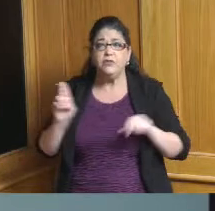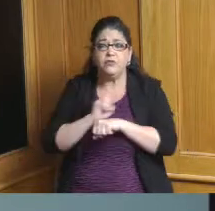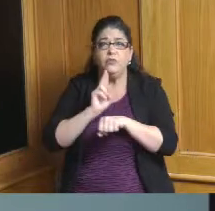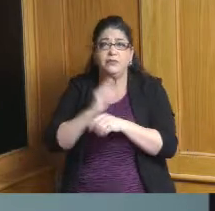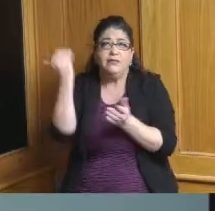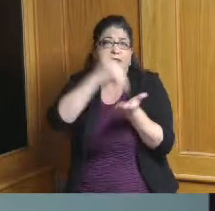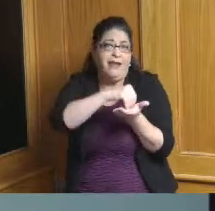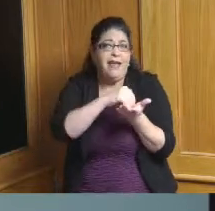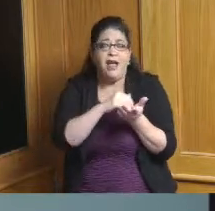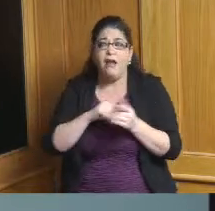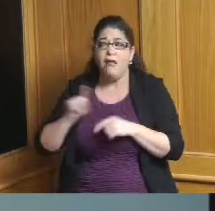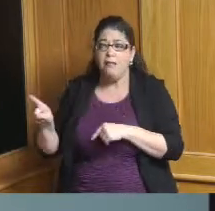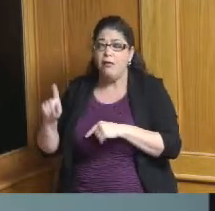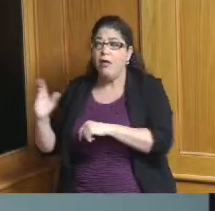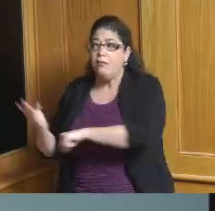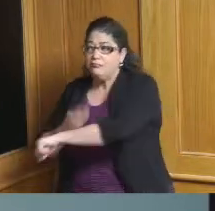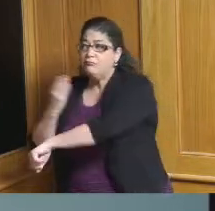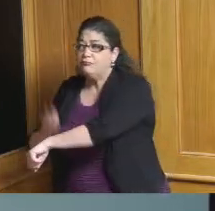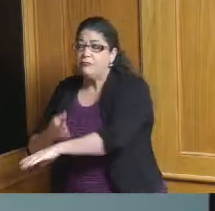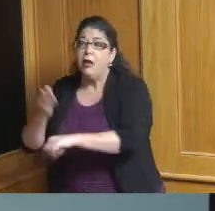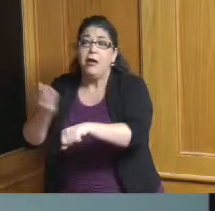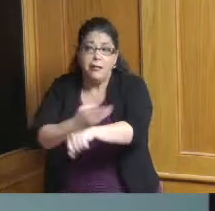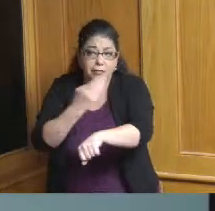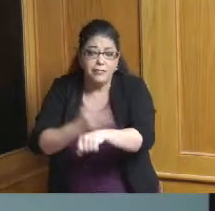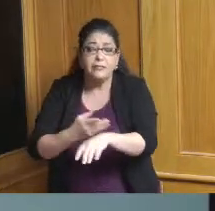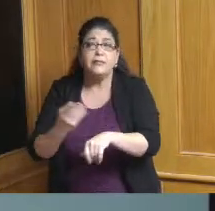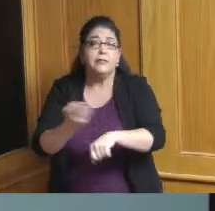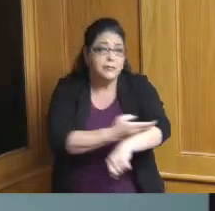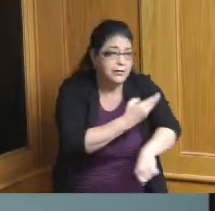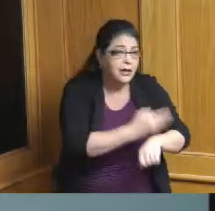not like developing a green field but there are lots of opportunities and we need to be